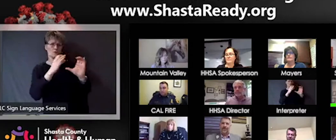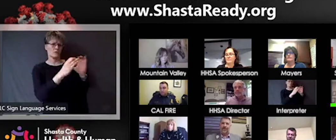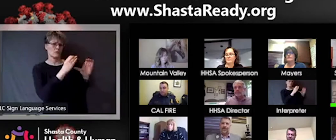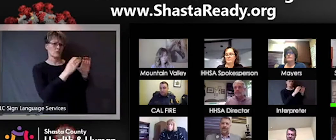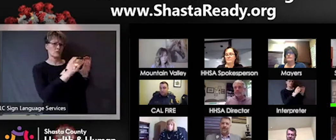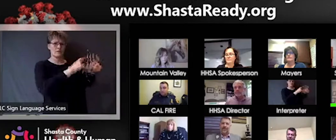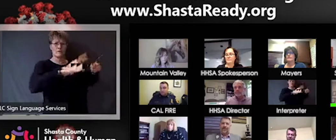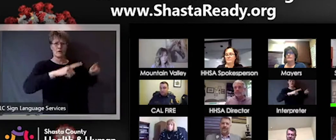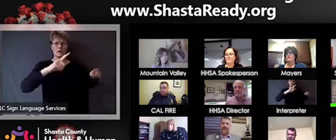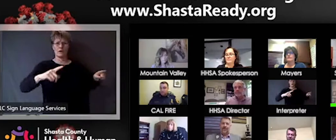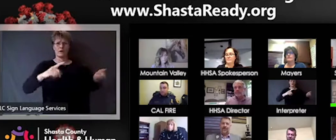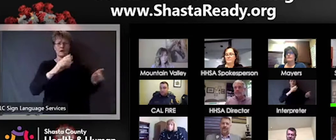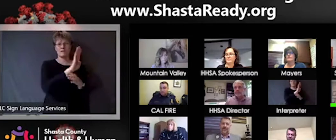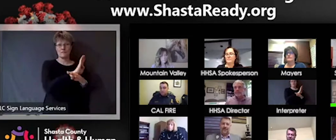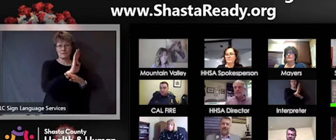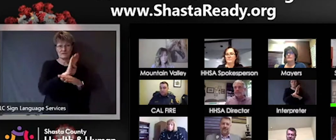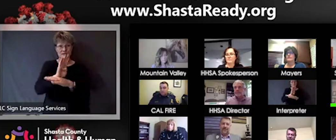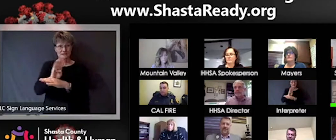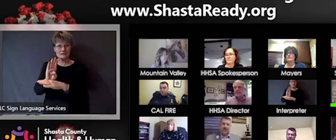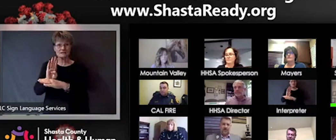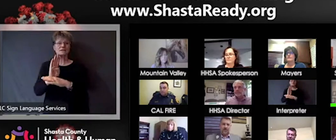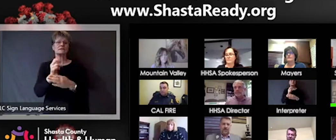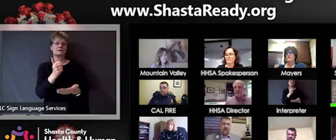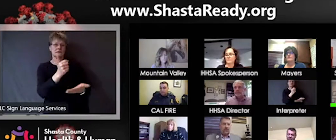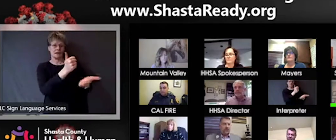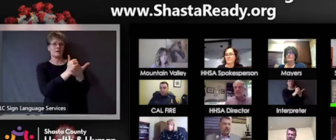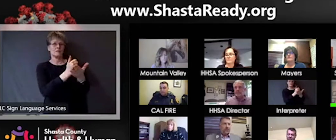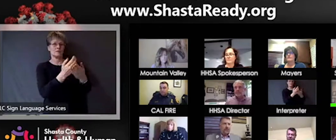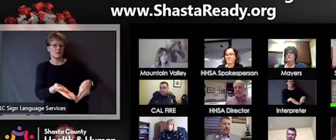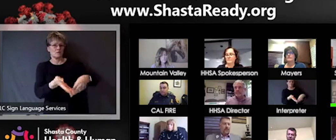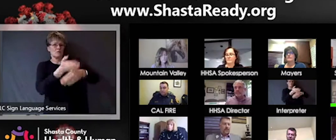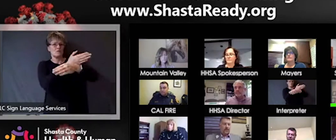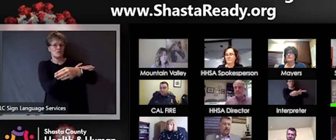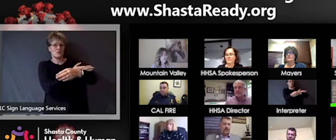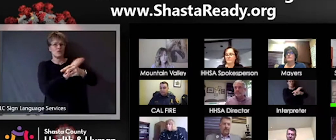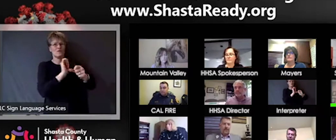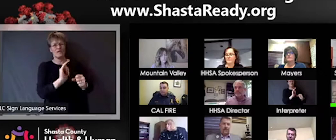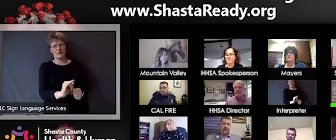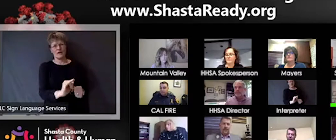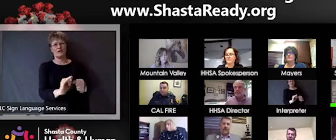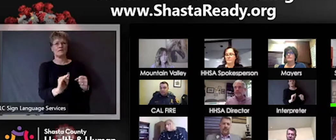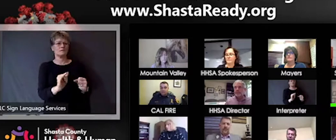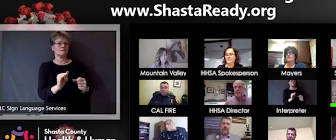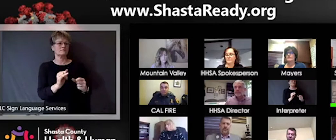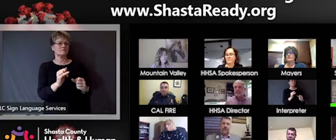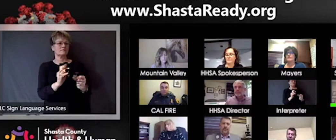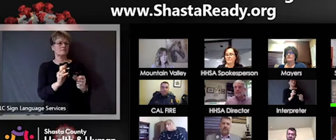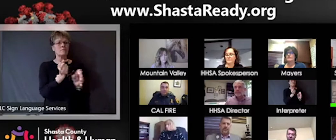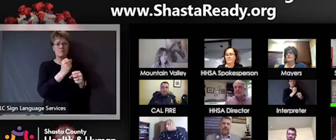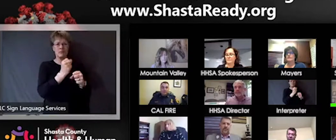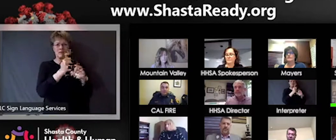going to see some impacts of that soon. So thank you to everybody and hope